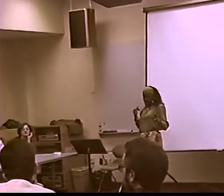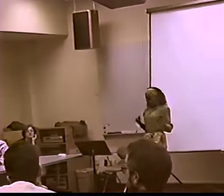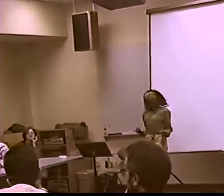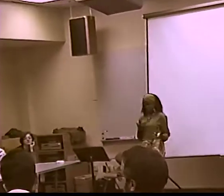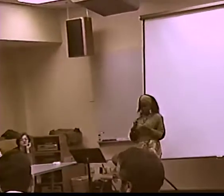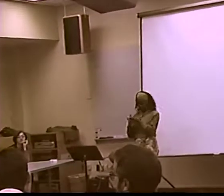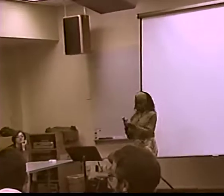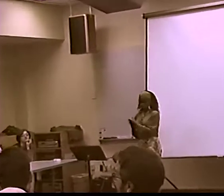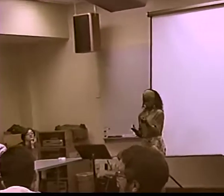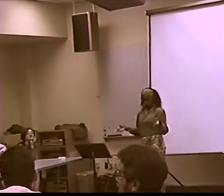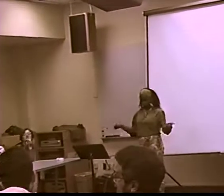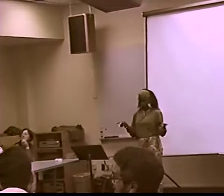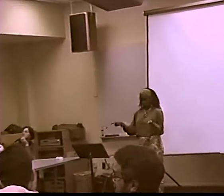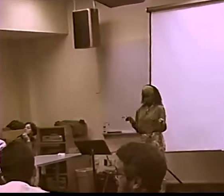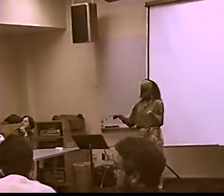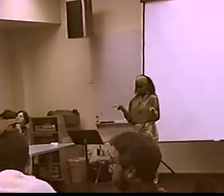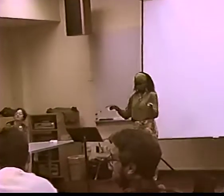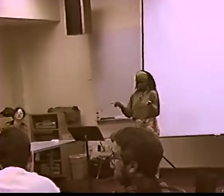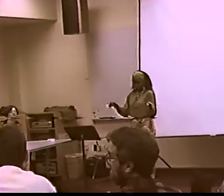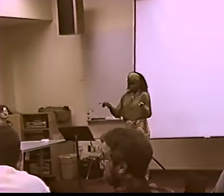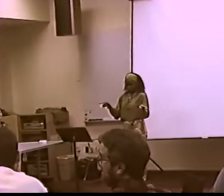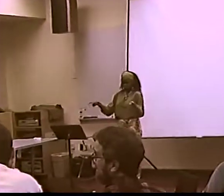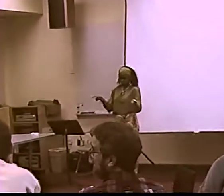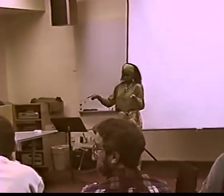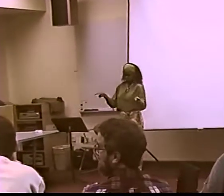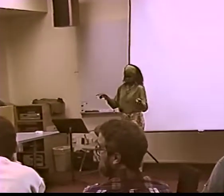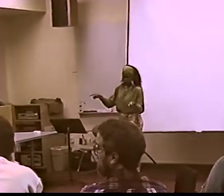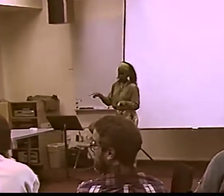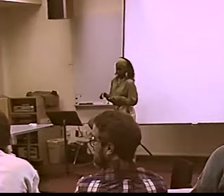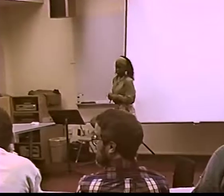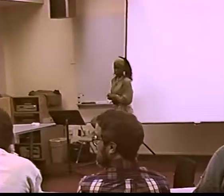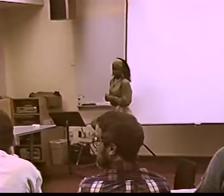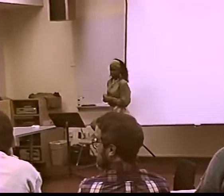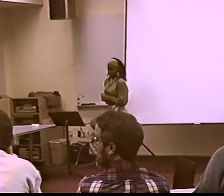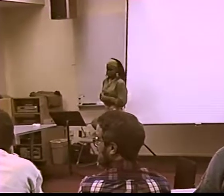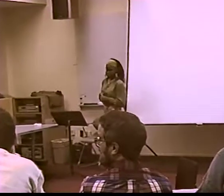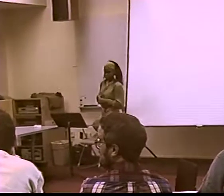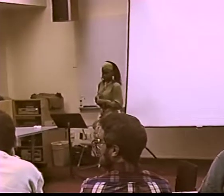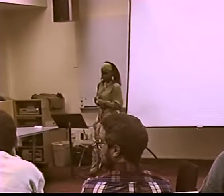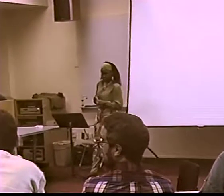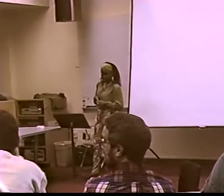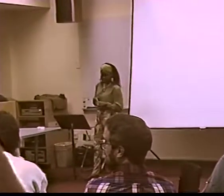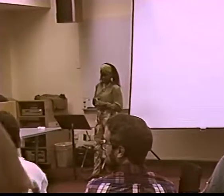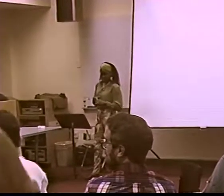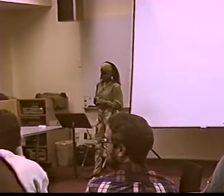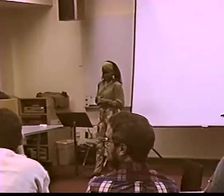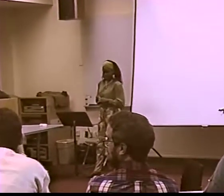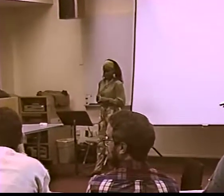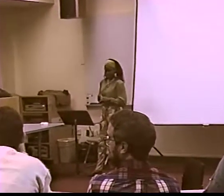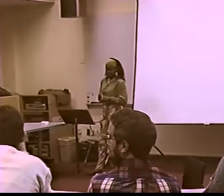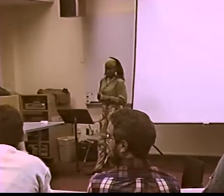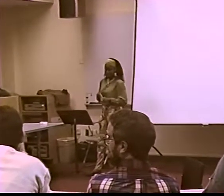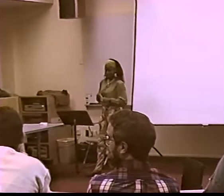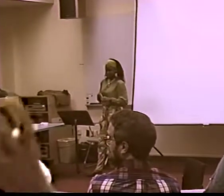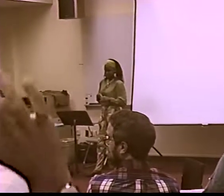BECAUSE MY FAMILY'S ALL HEARING. IN FACT, I FEEL VERY-- LOOK STRONG NEXT TO THEM.